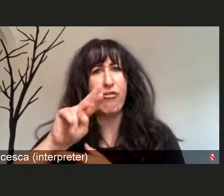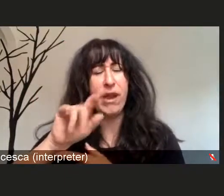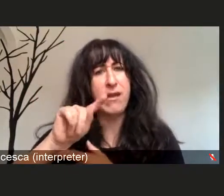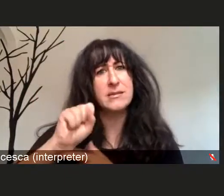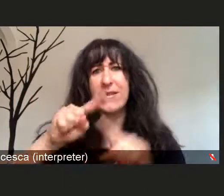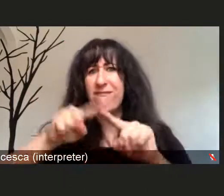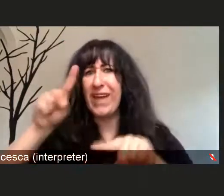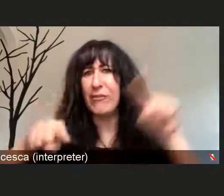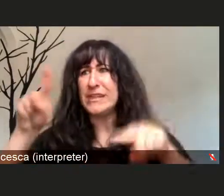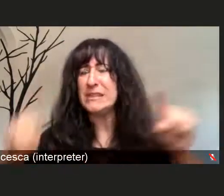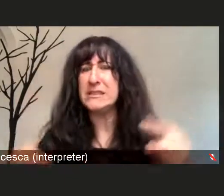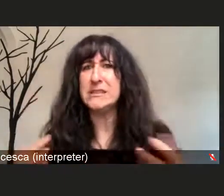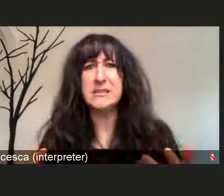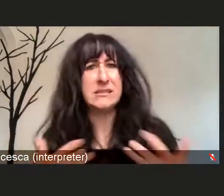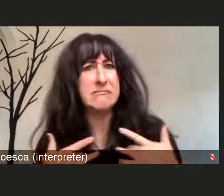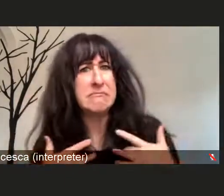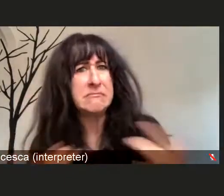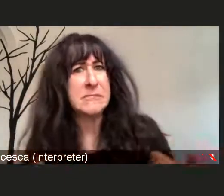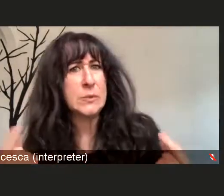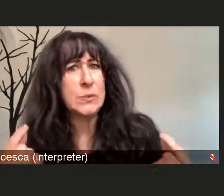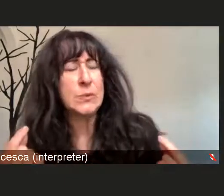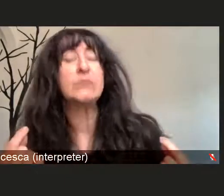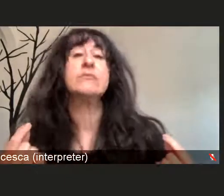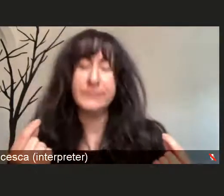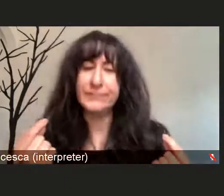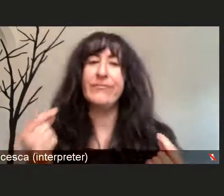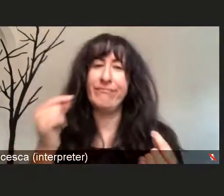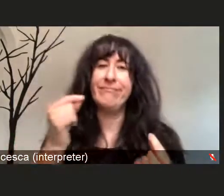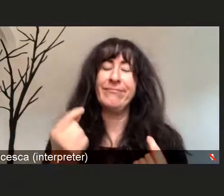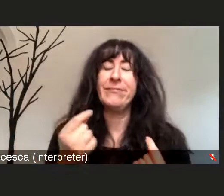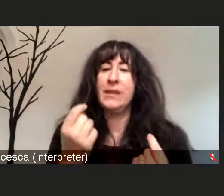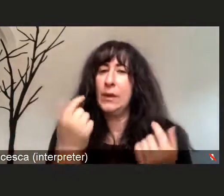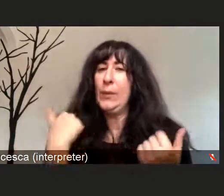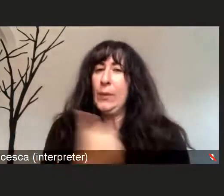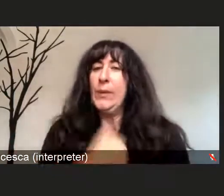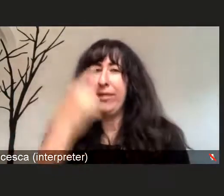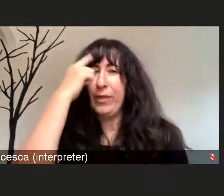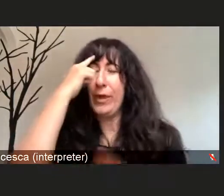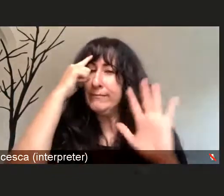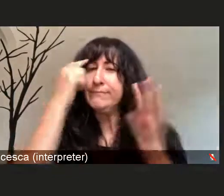And so we really felt it was important to be here, to share with you this information